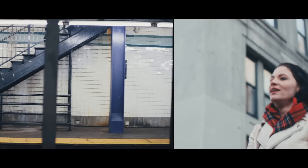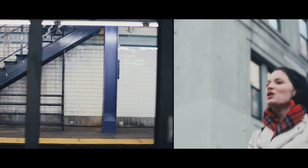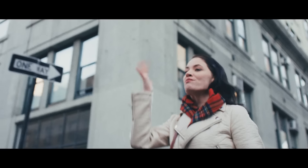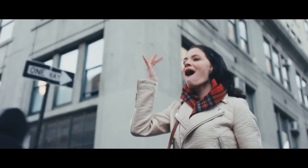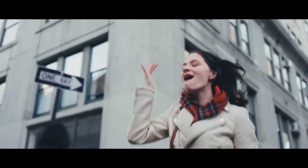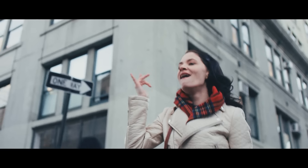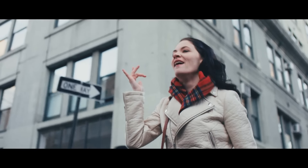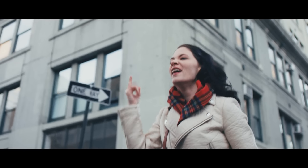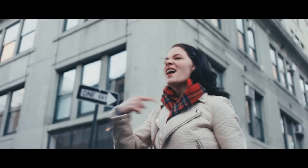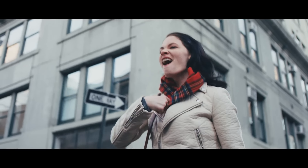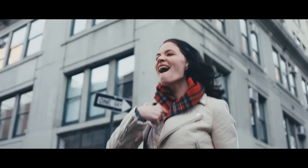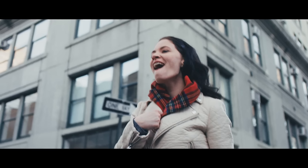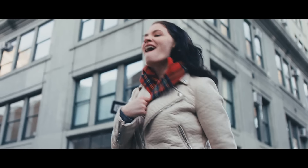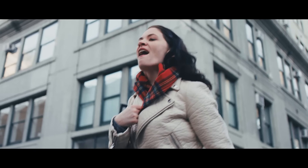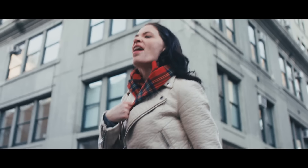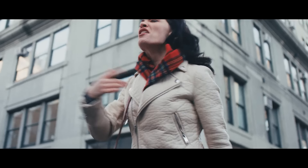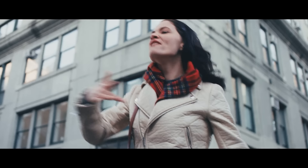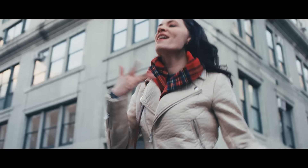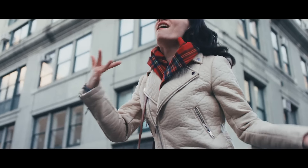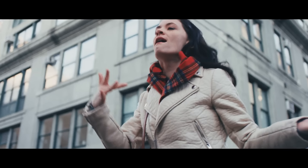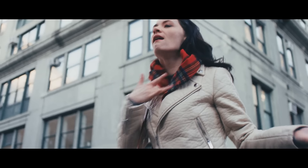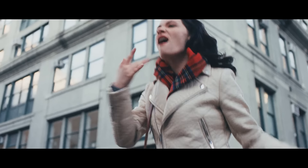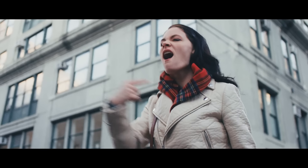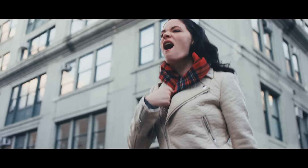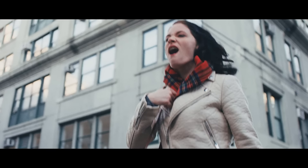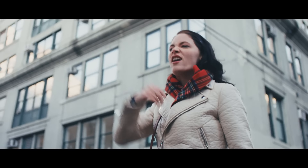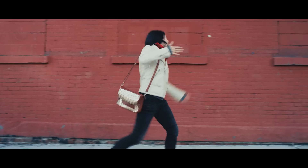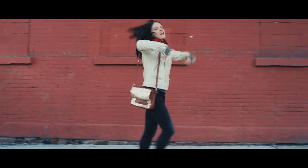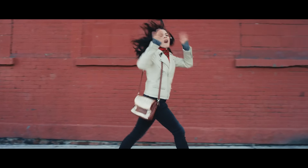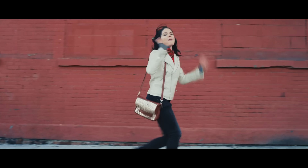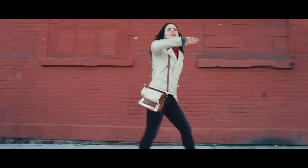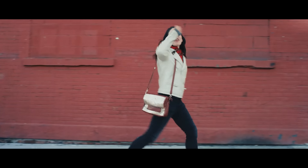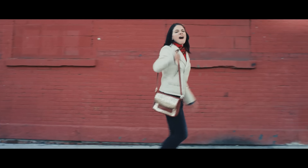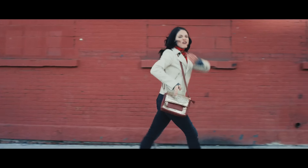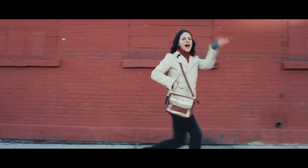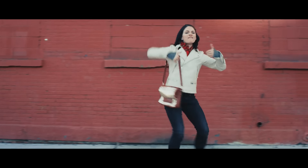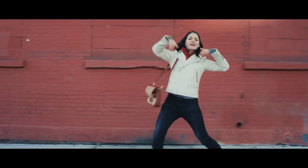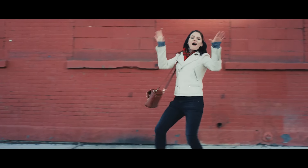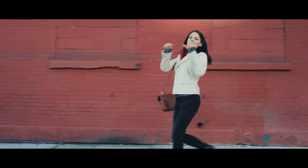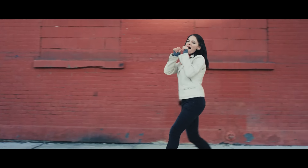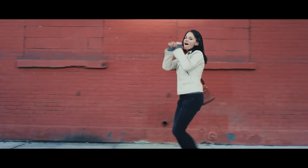I KNOW CAUSE I GOT THIS FEELING I AIN'T NEVER GIVING UP I AIN'T NEVER EVER, I AIN'T NEVER EVER